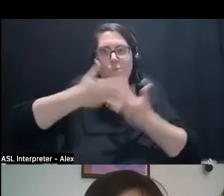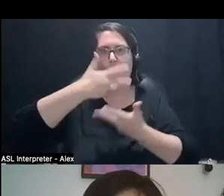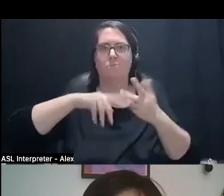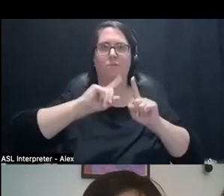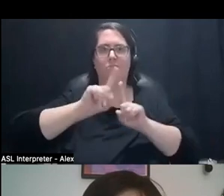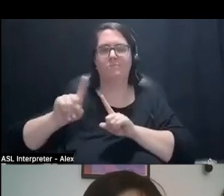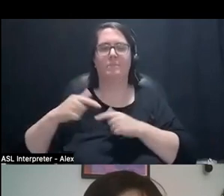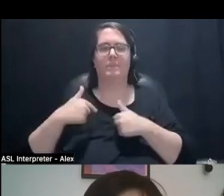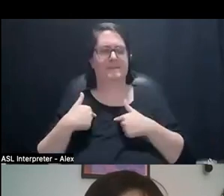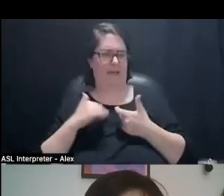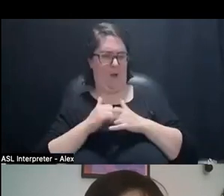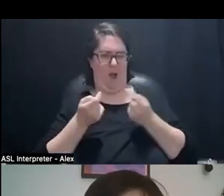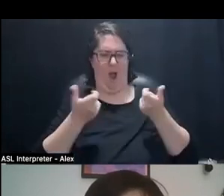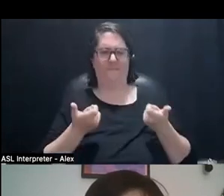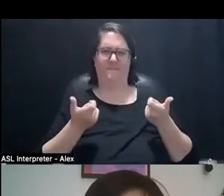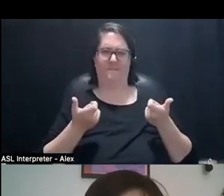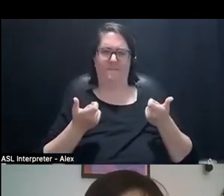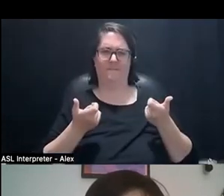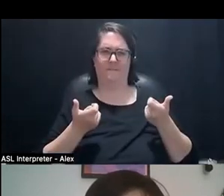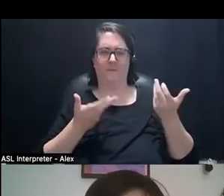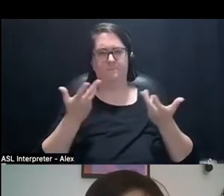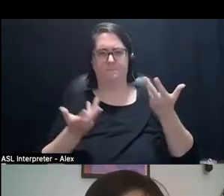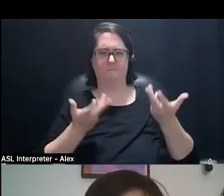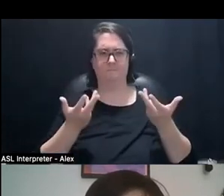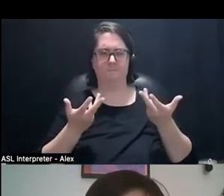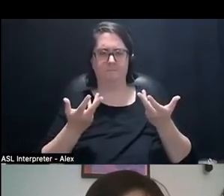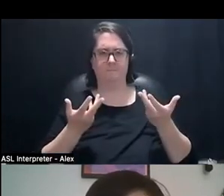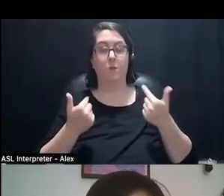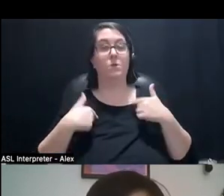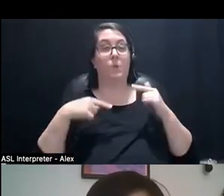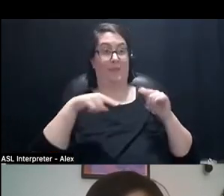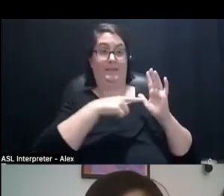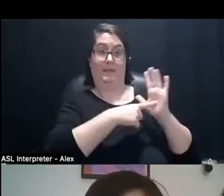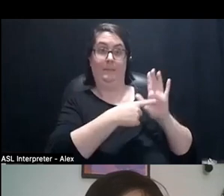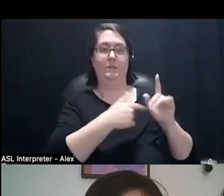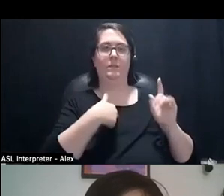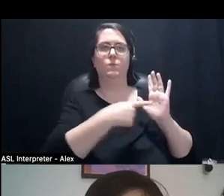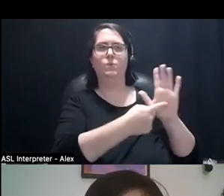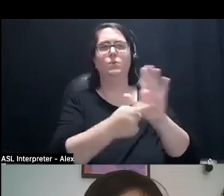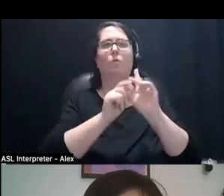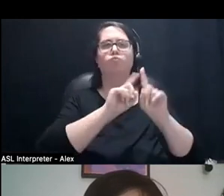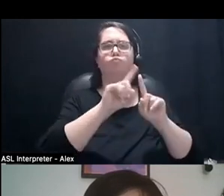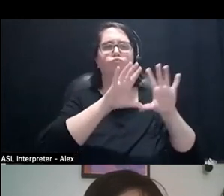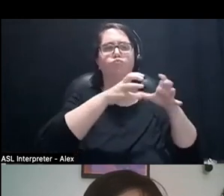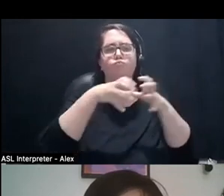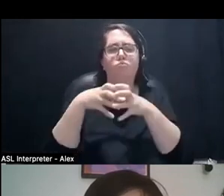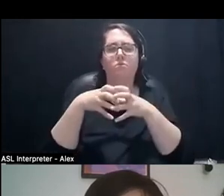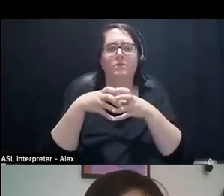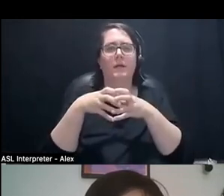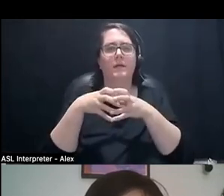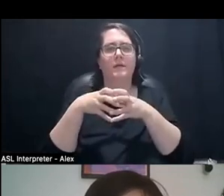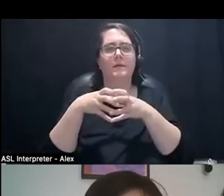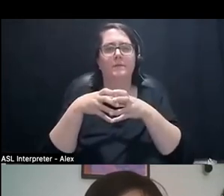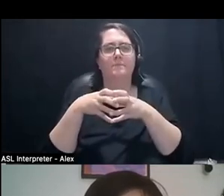And so, what I showed in this exhibition is a kind of clustering of colonial signifiers